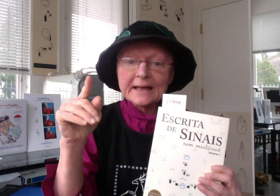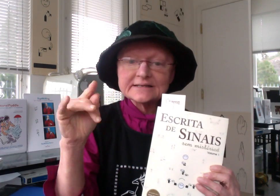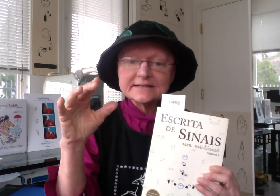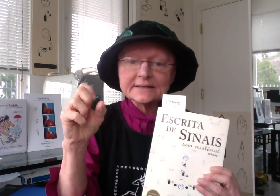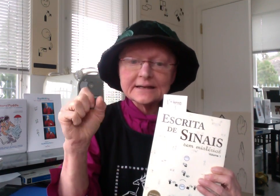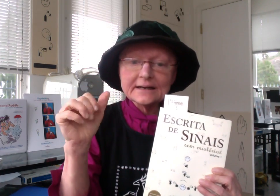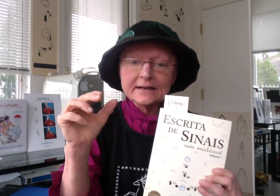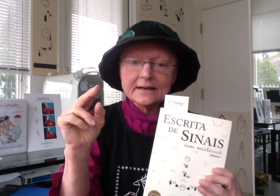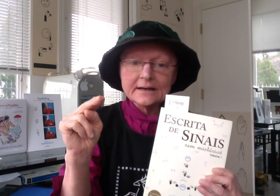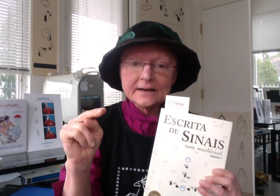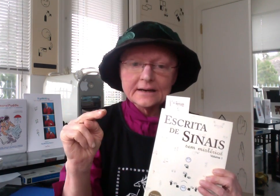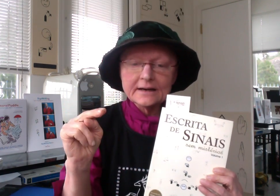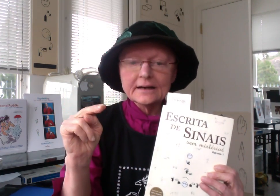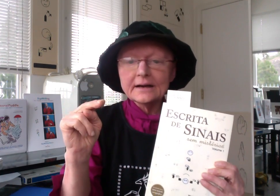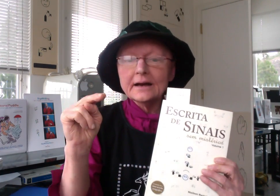Madson and